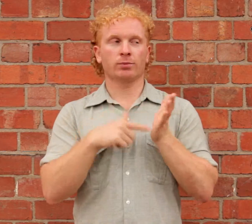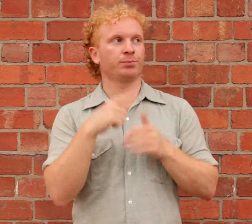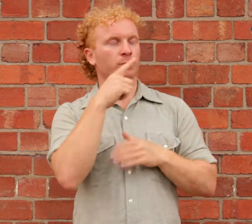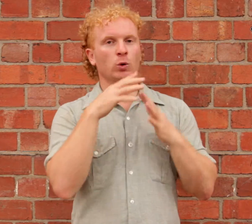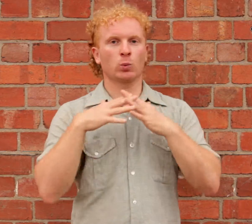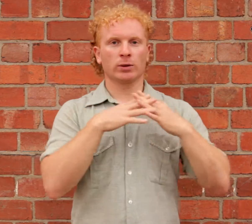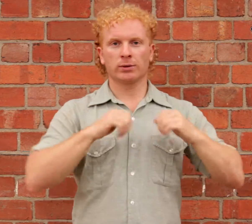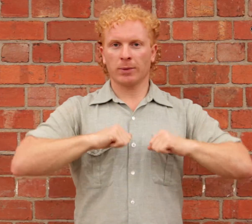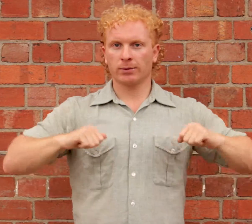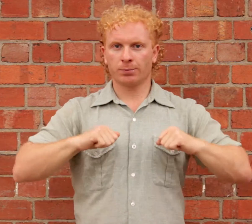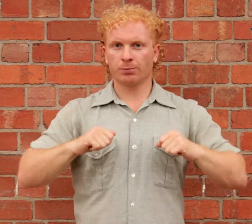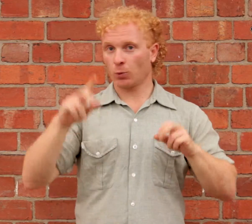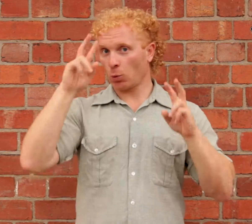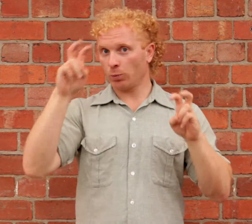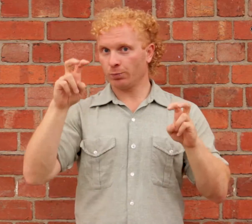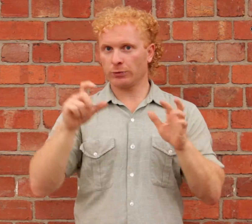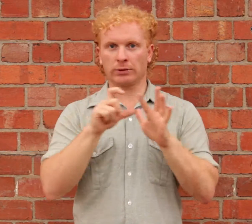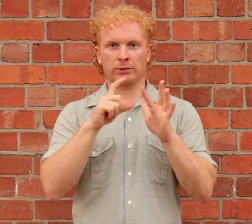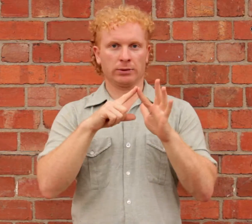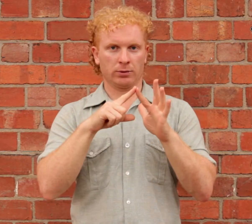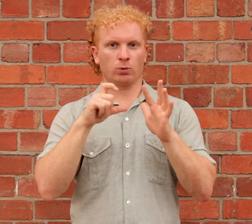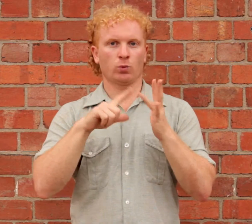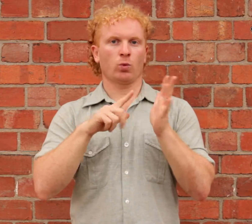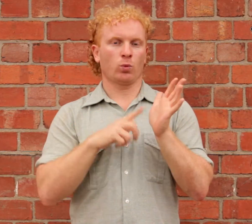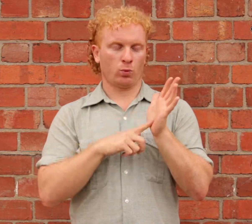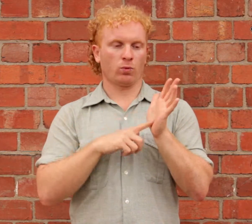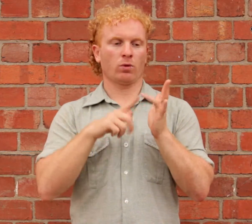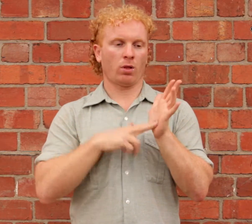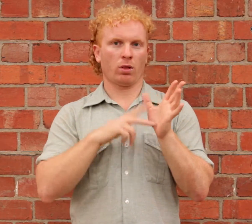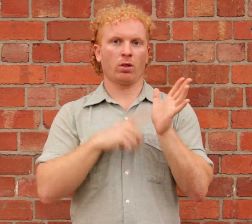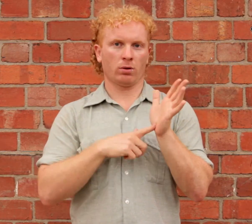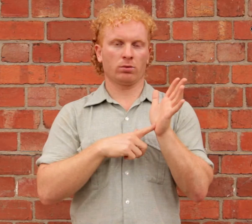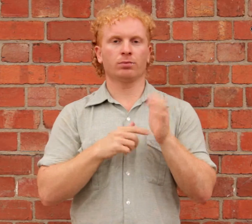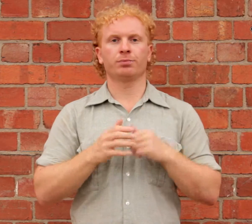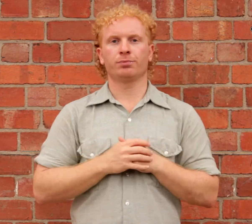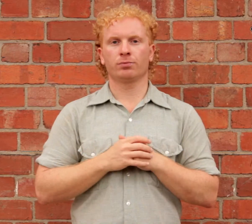West Space in 'Decolonist'.